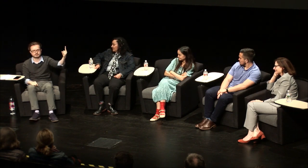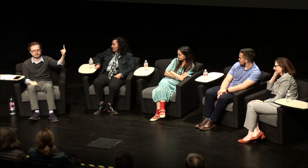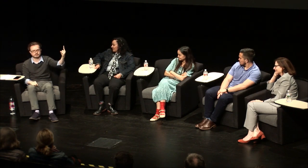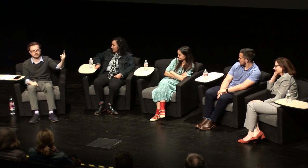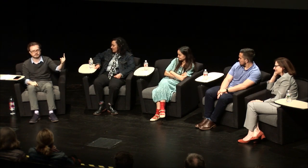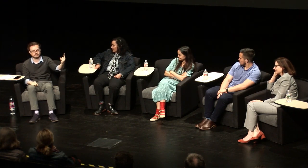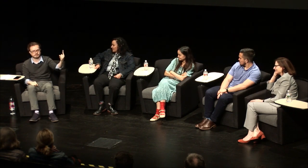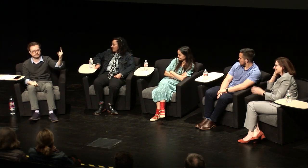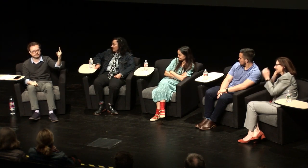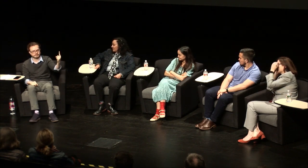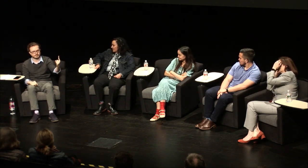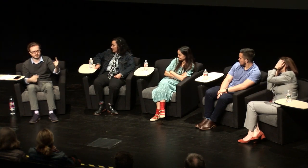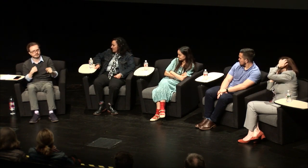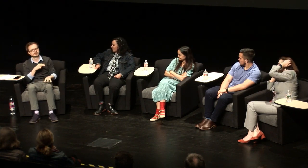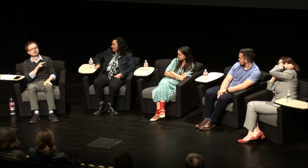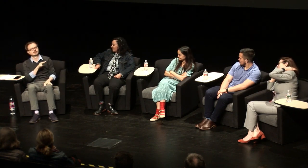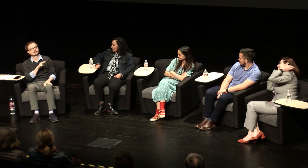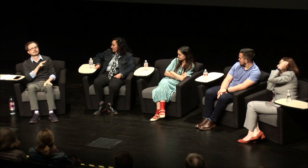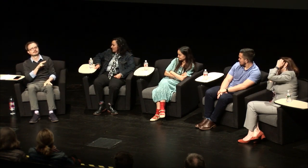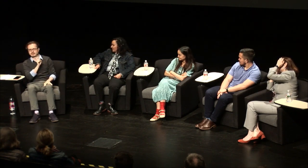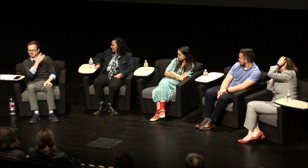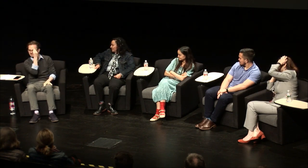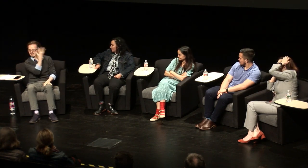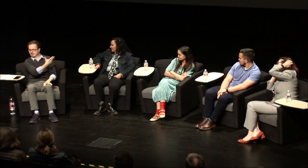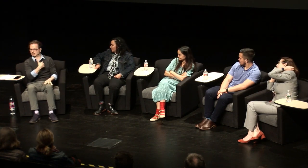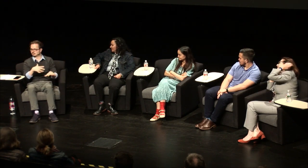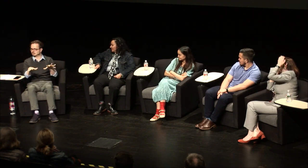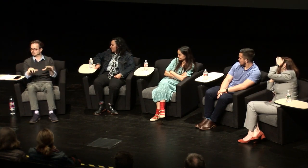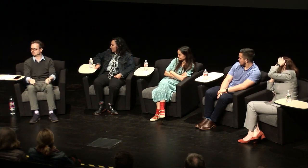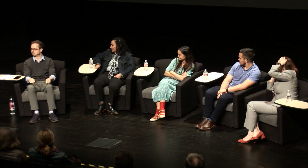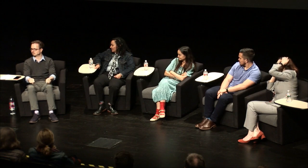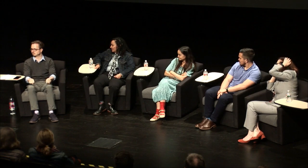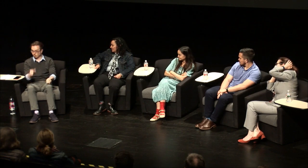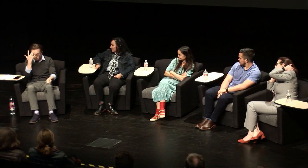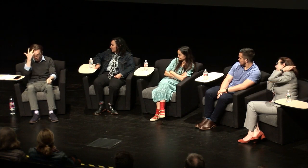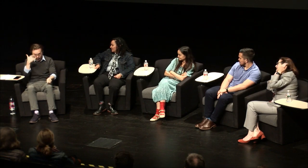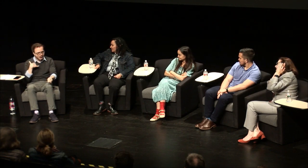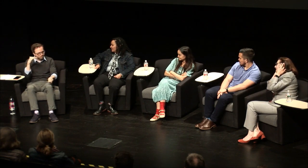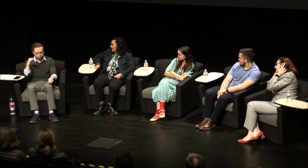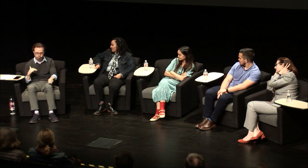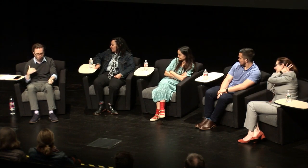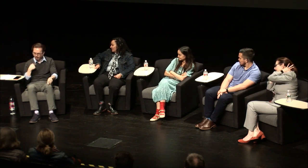I heard somebody walking in I thought well some that guy needs to know I'm in